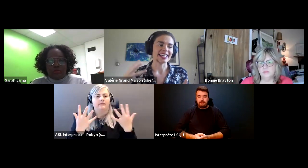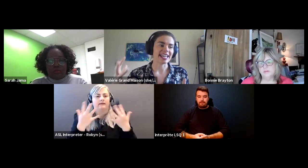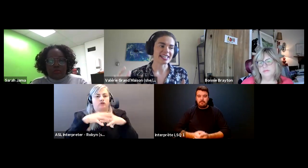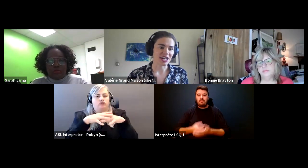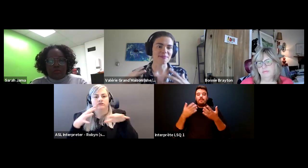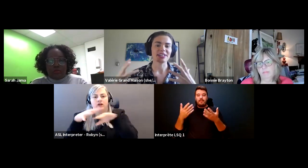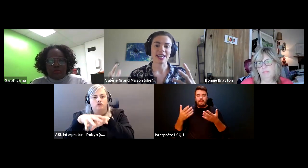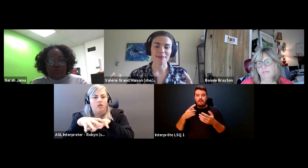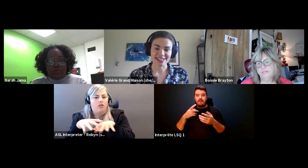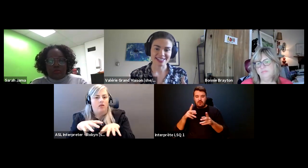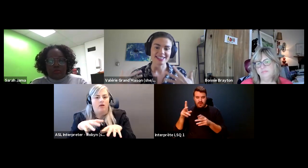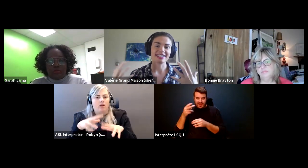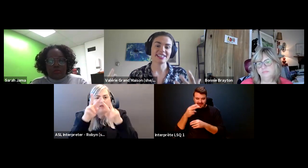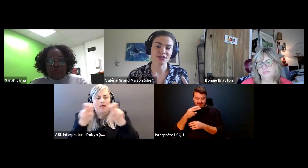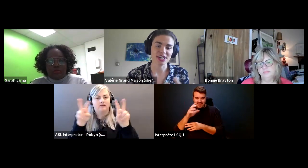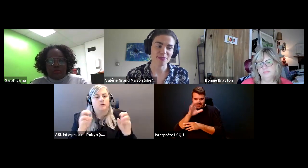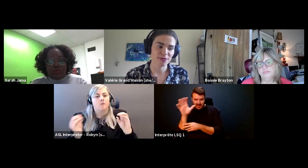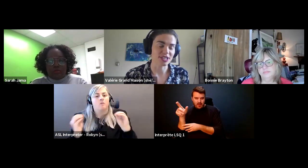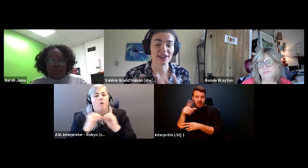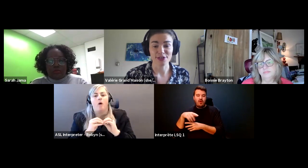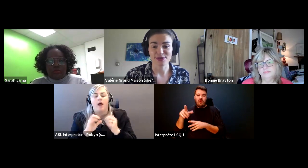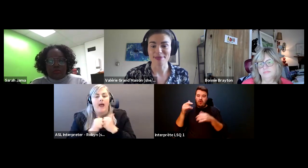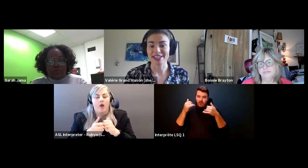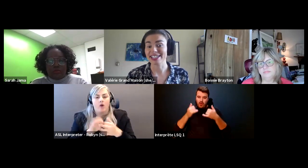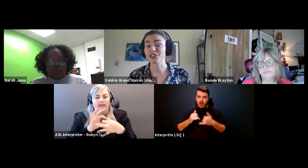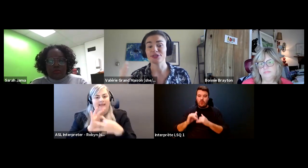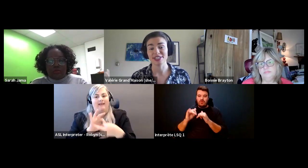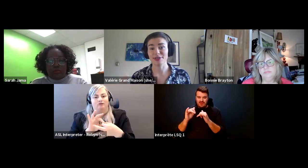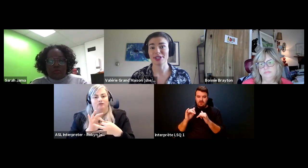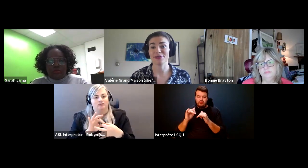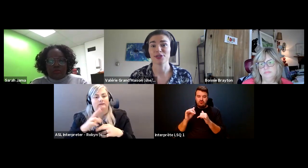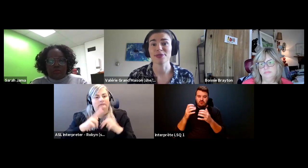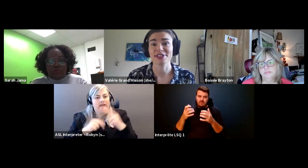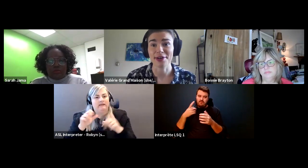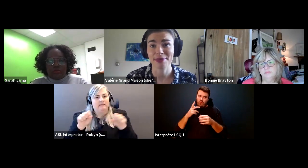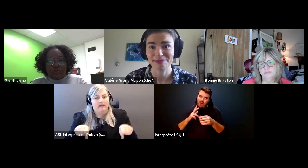Valérie Grand’Maison (she/elle): engage and build capacity and leadership or diverse women, including women at the global South.